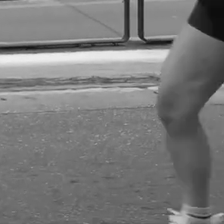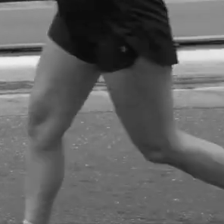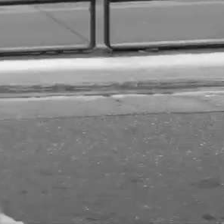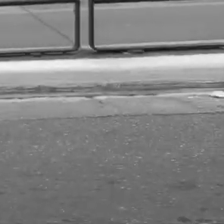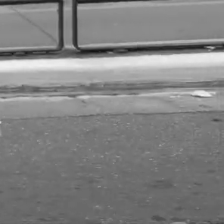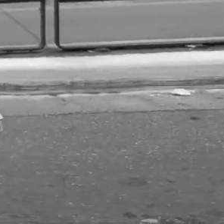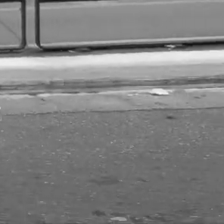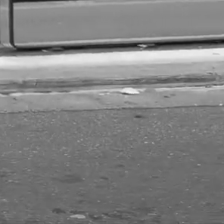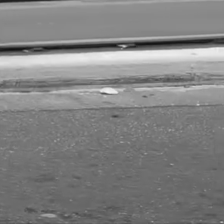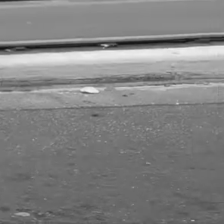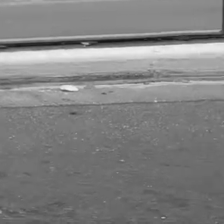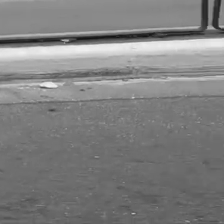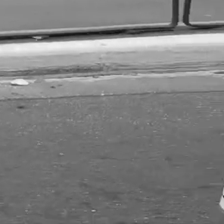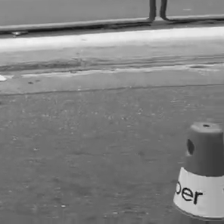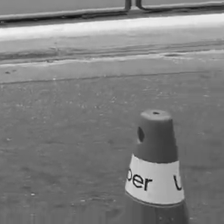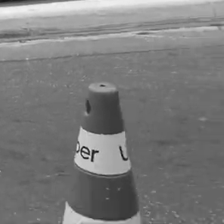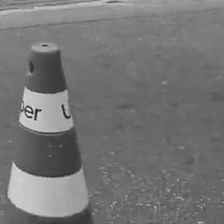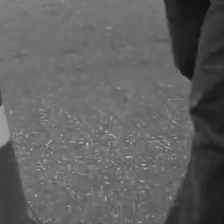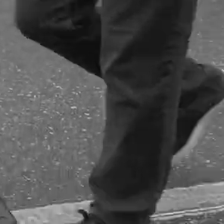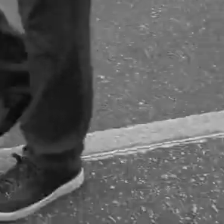[Participants walk along Avenida Paulista]